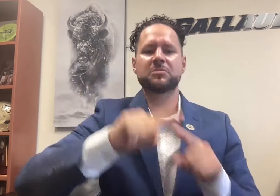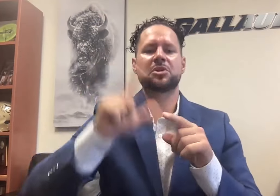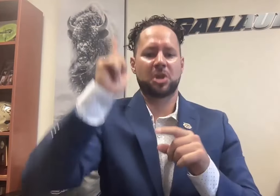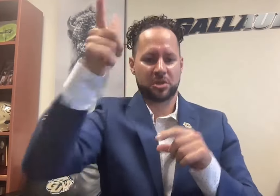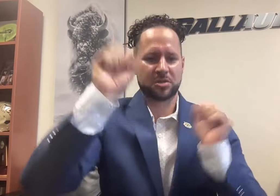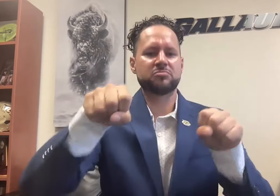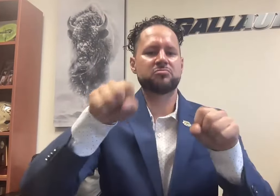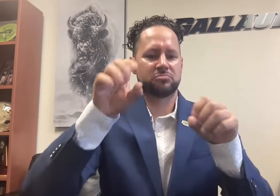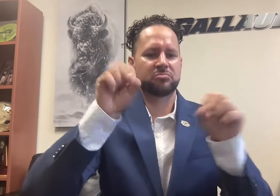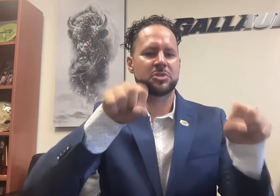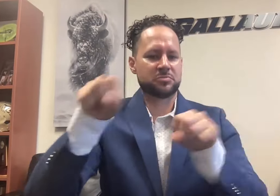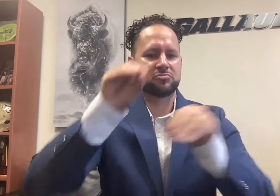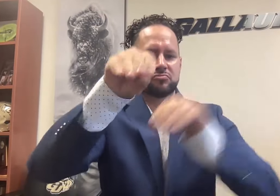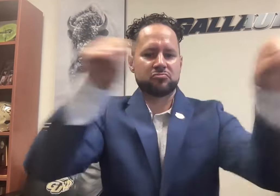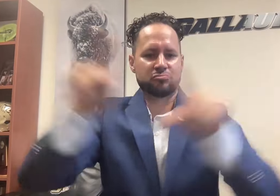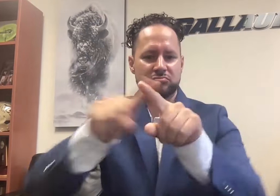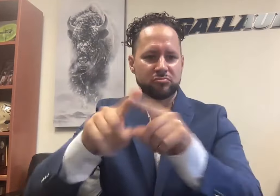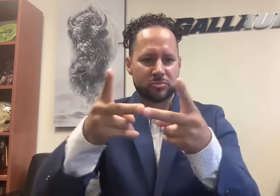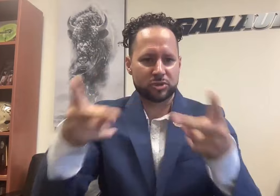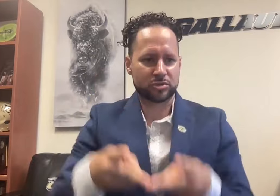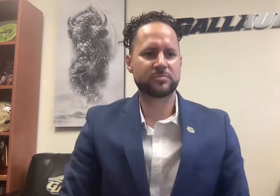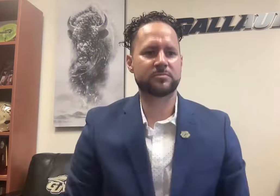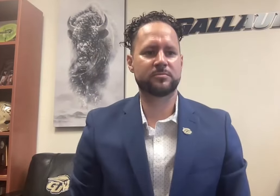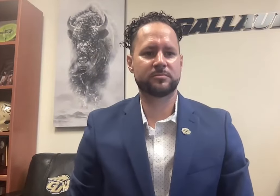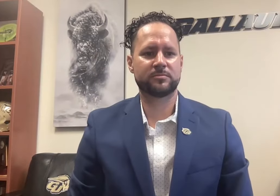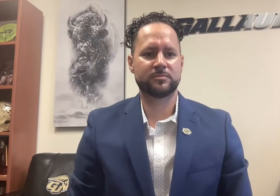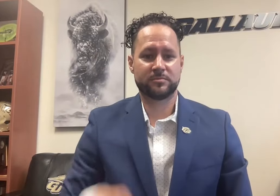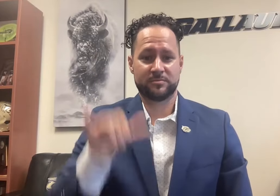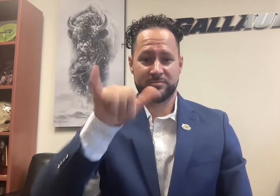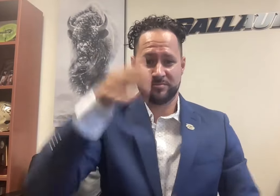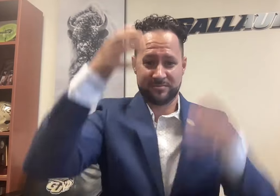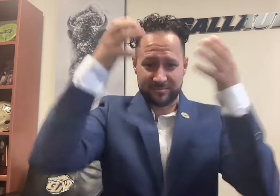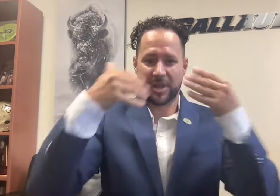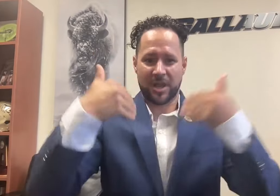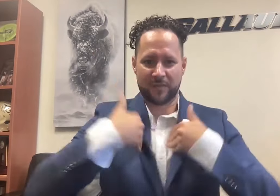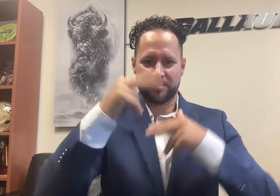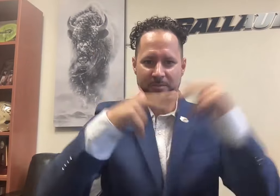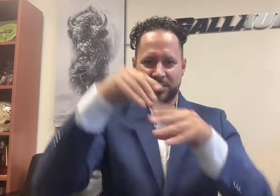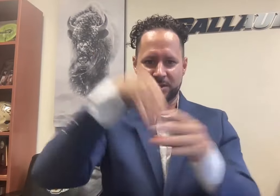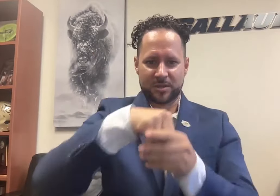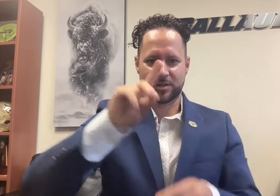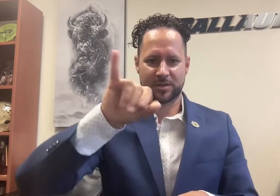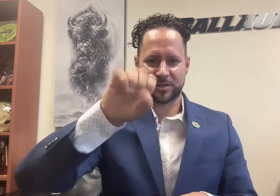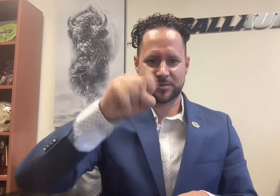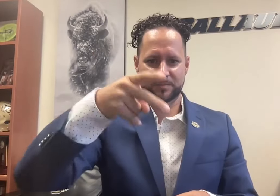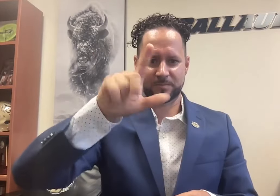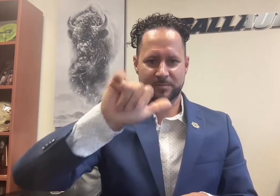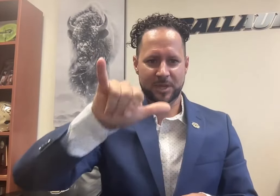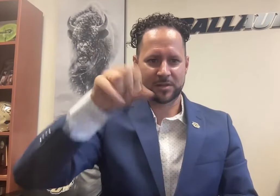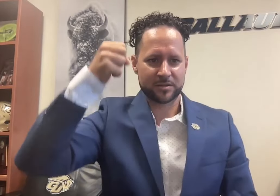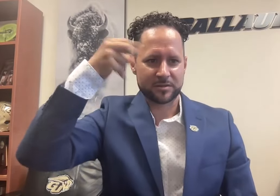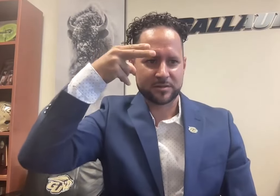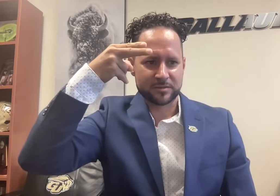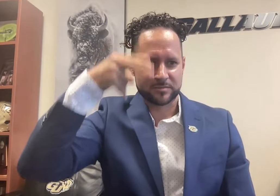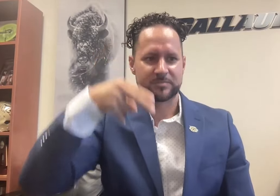it may become available to other players at a later time. It has a built-in heads-up display,